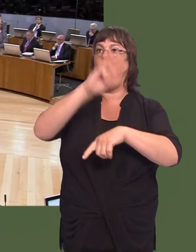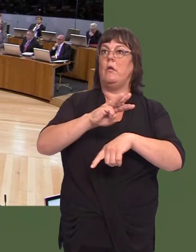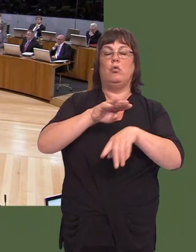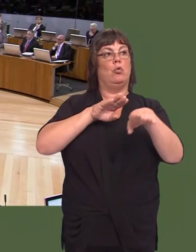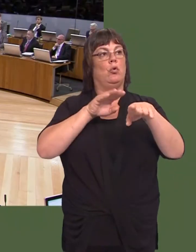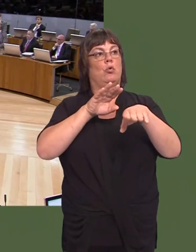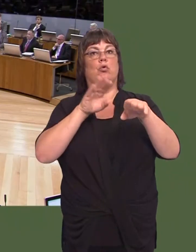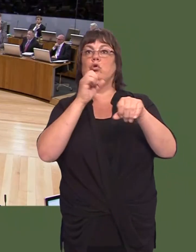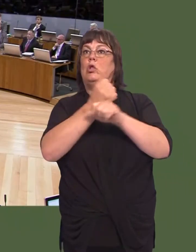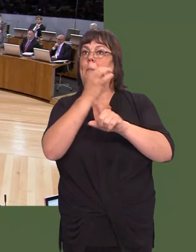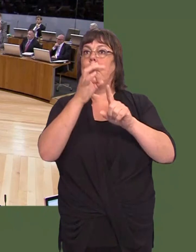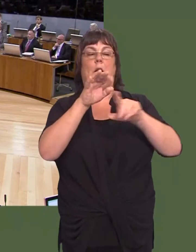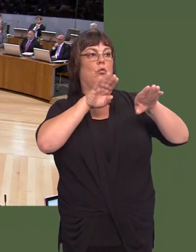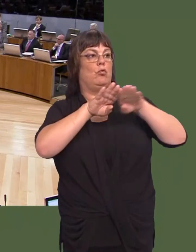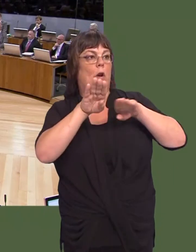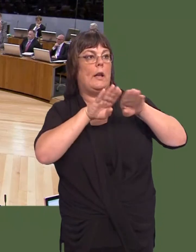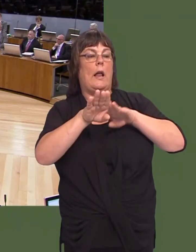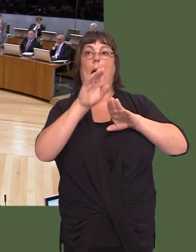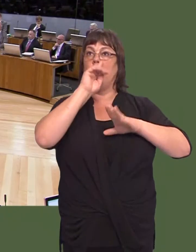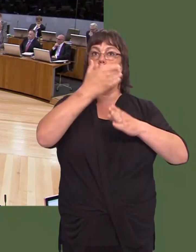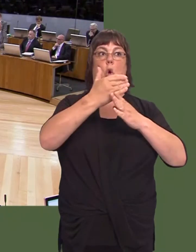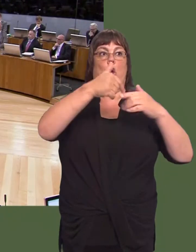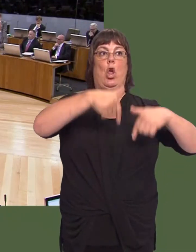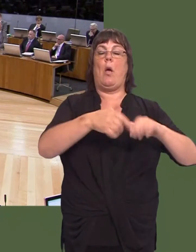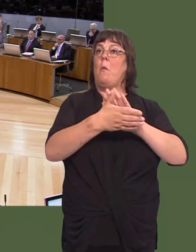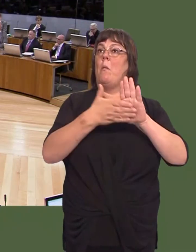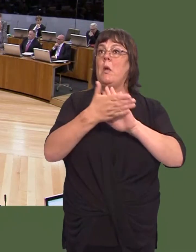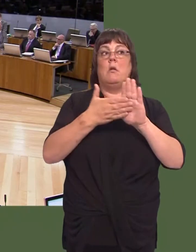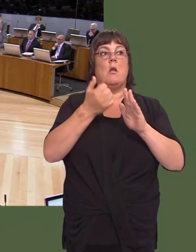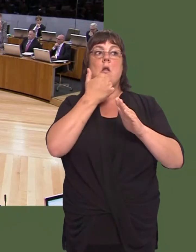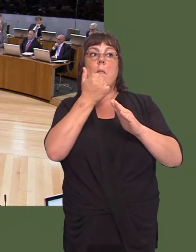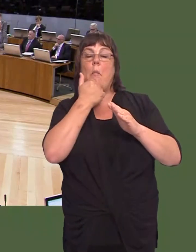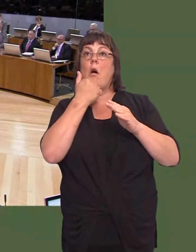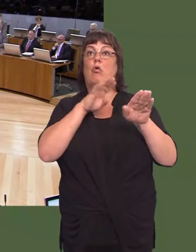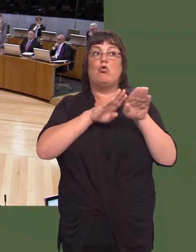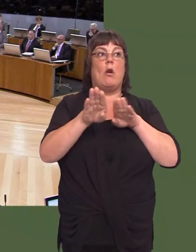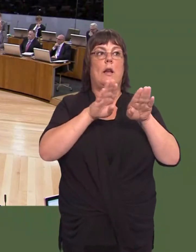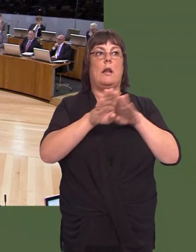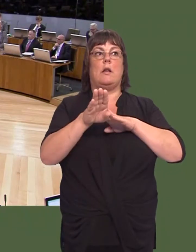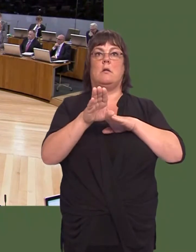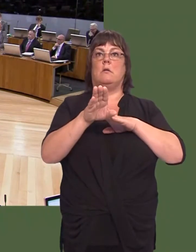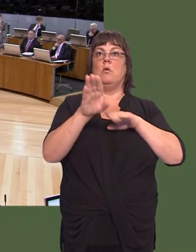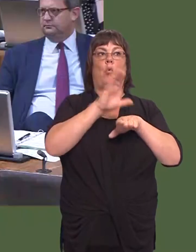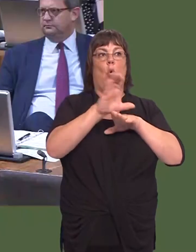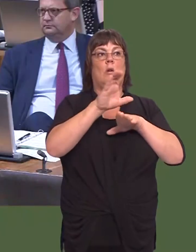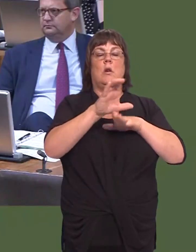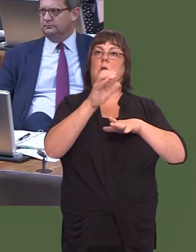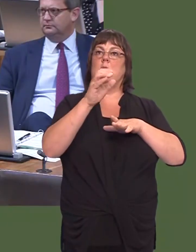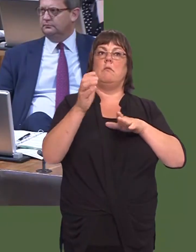That national campaign has resulted in a 16 per cent increase in the number of GP training places filled so far, compared to last year.